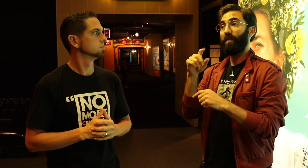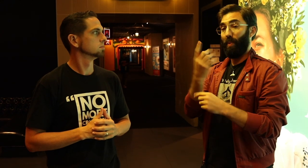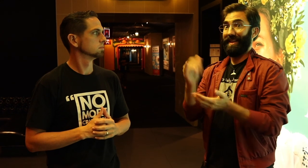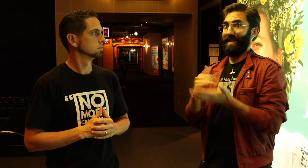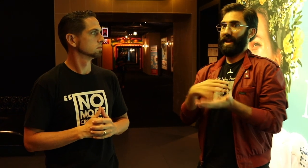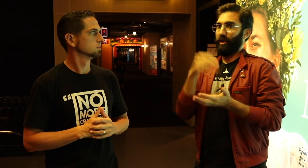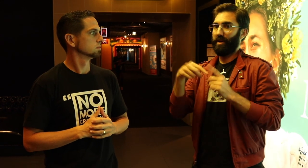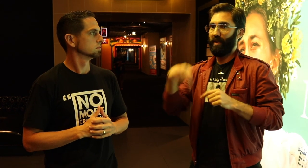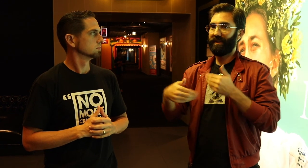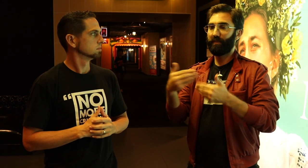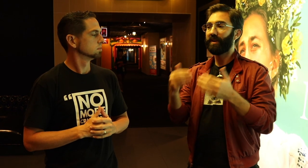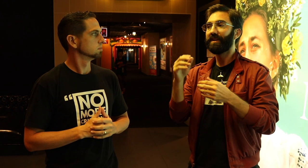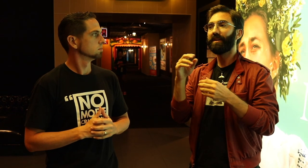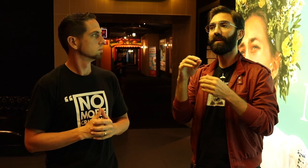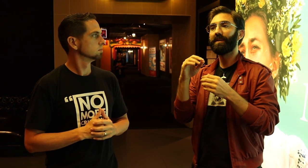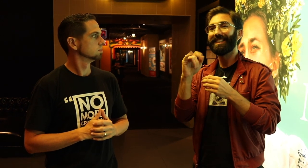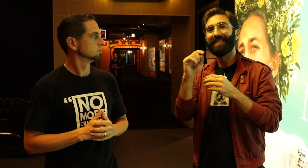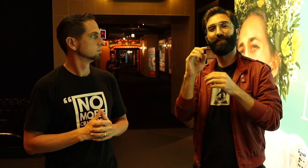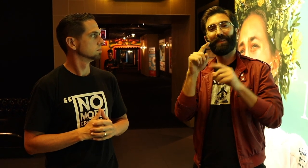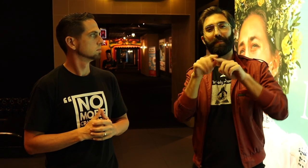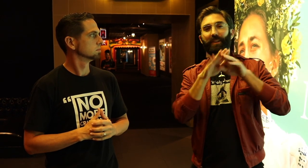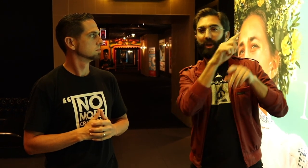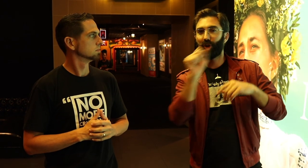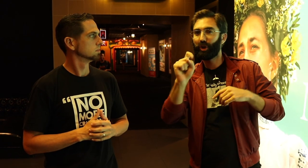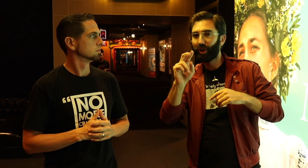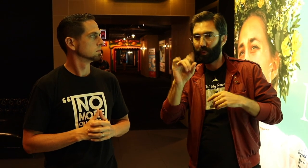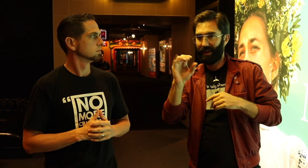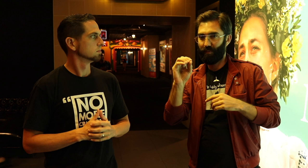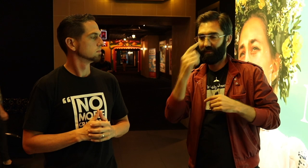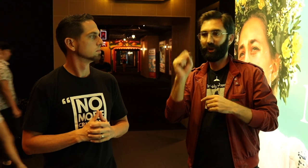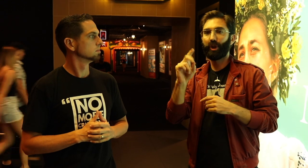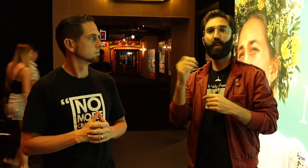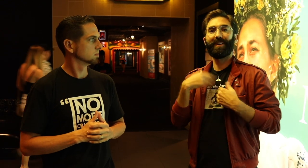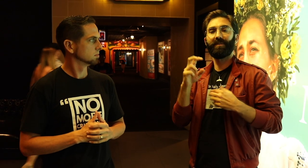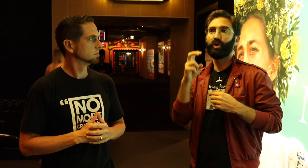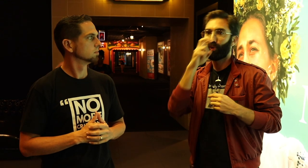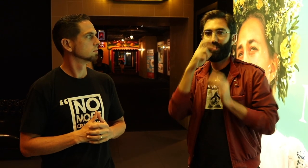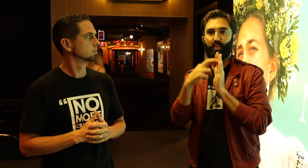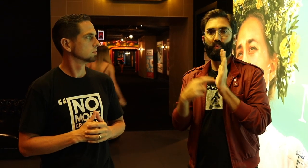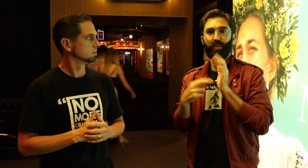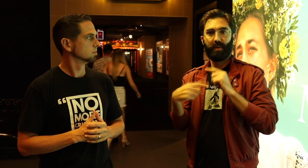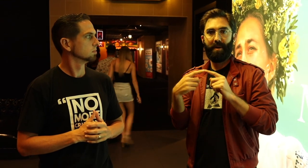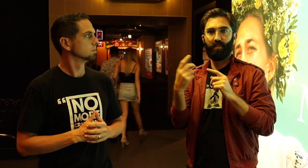that I learned from this process. It really comes down to their studio because they have these strict rules about open captioning.